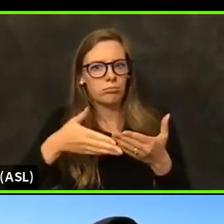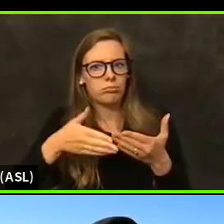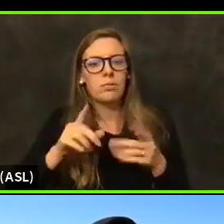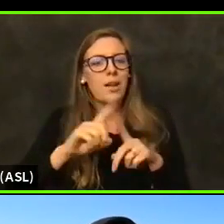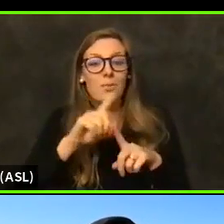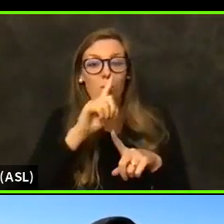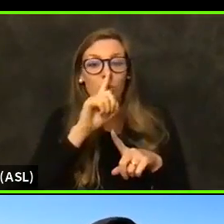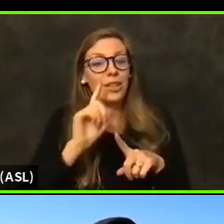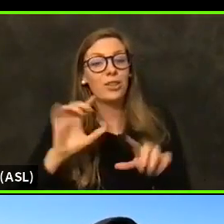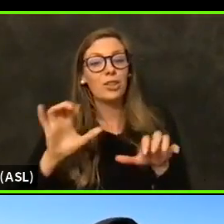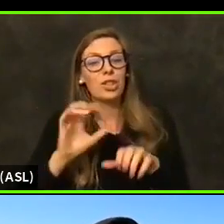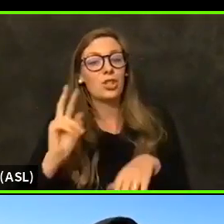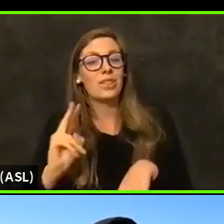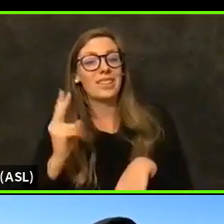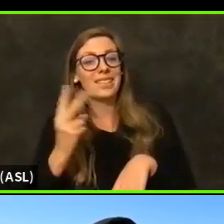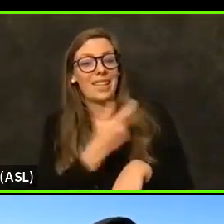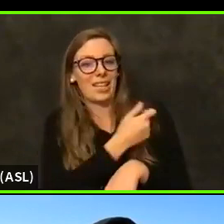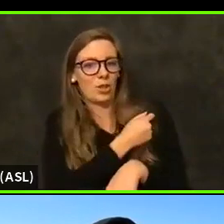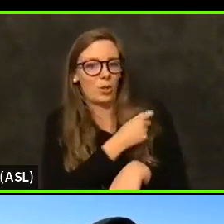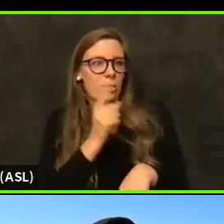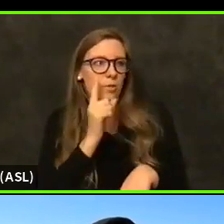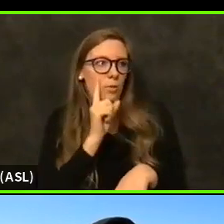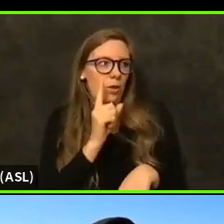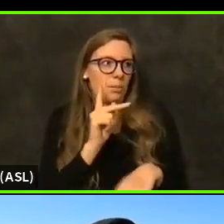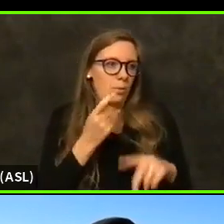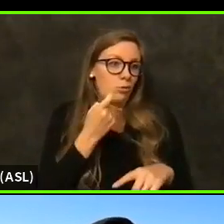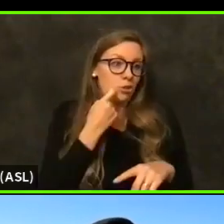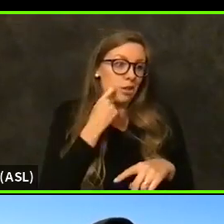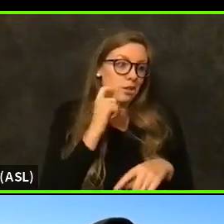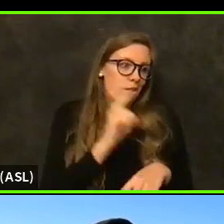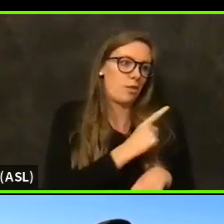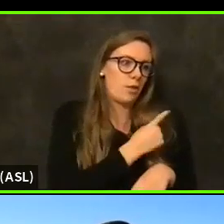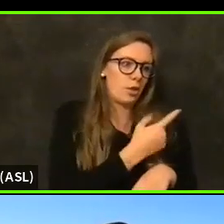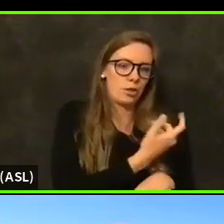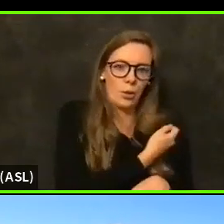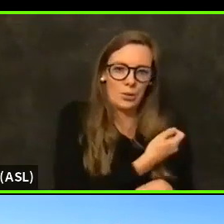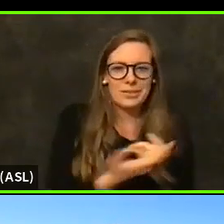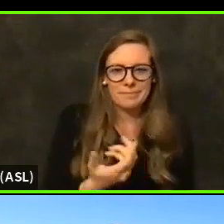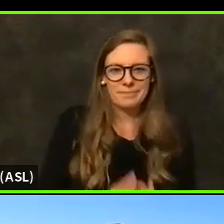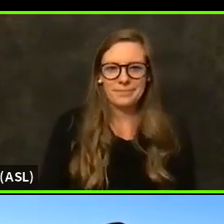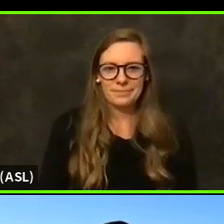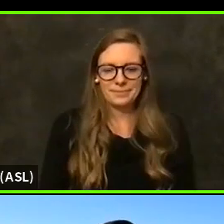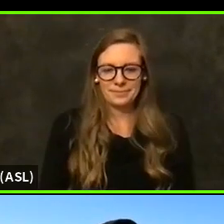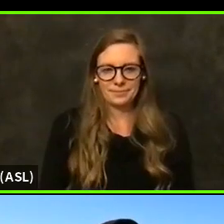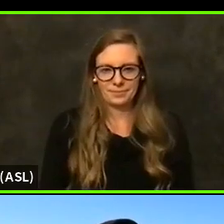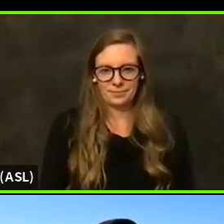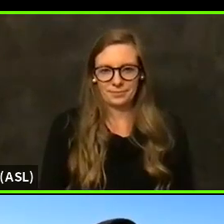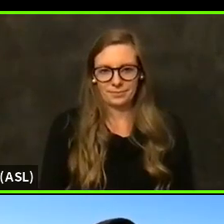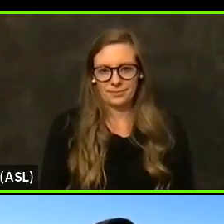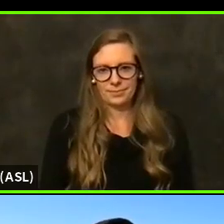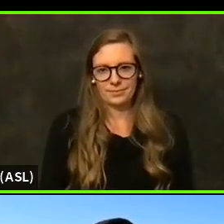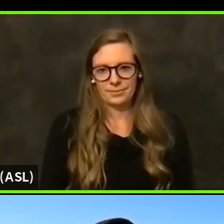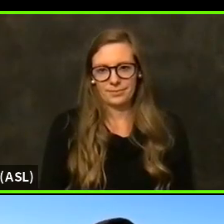the second doses of those people that are being vaccinated. First goes right now. Great, thank you.